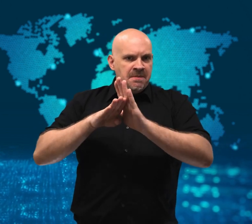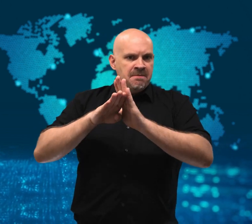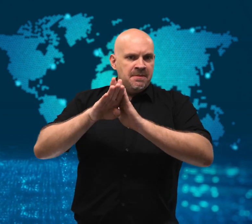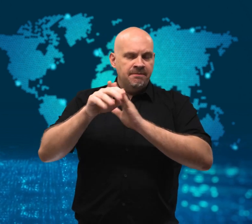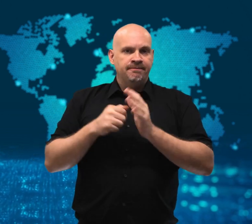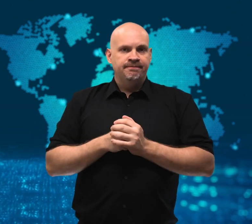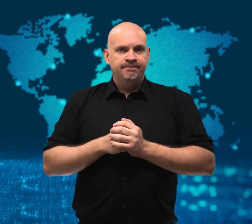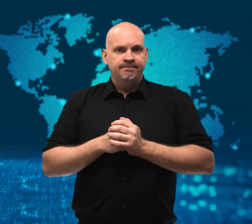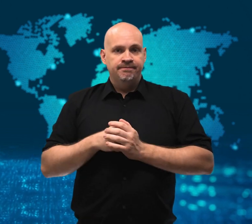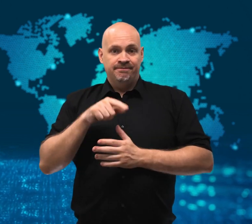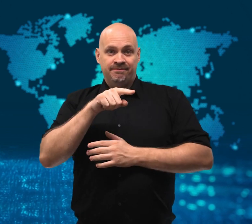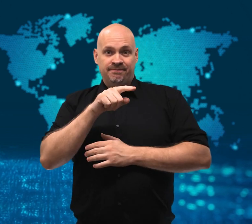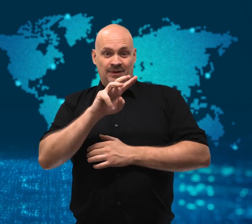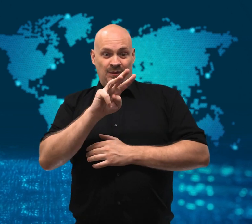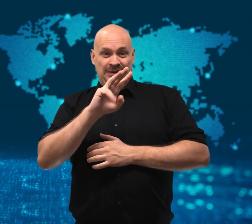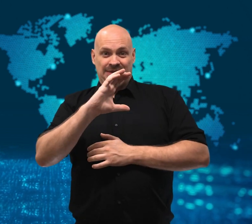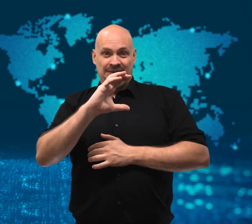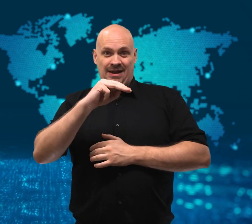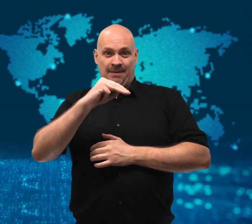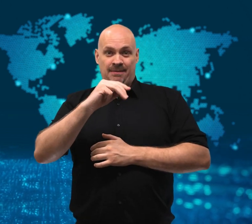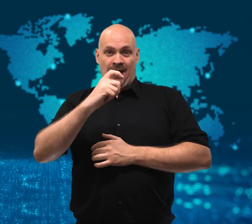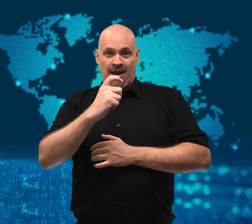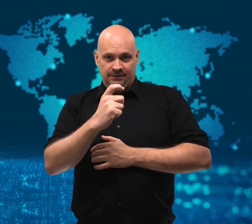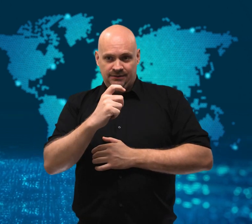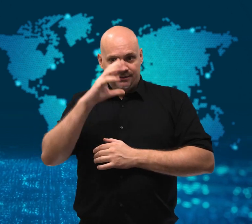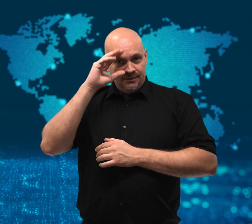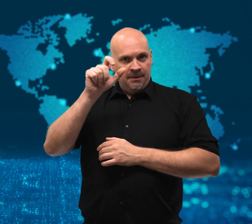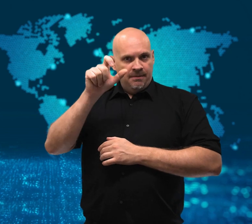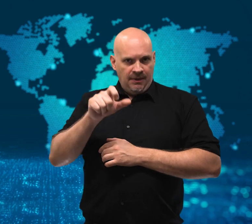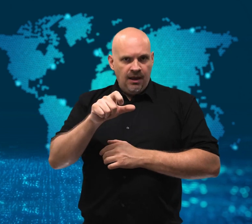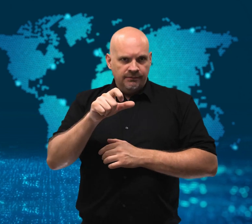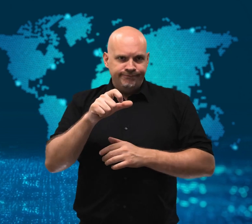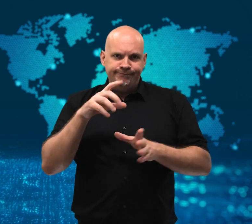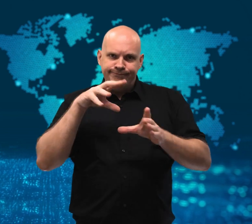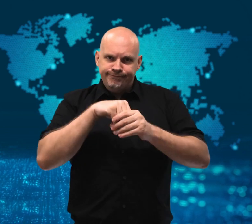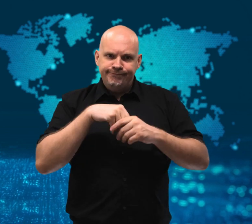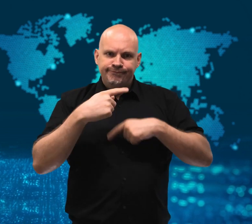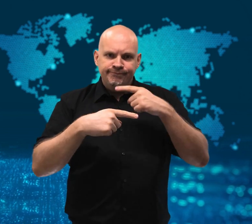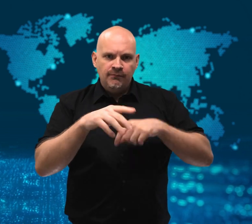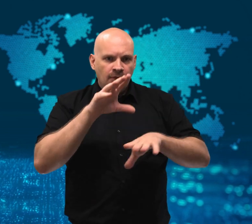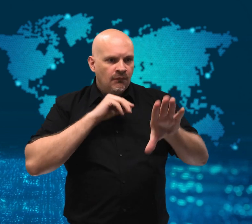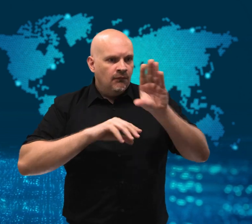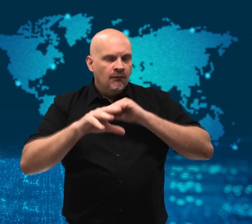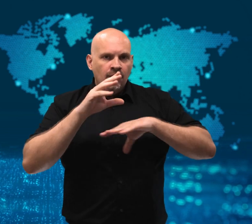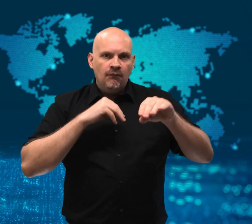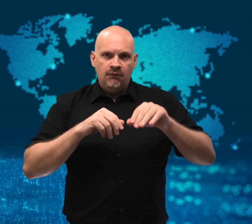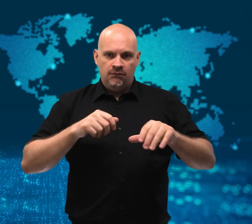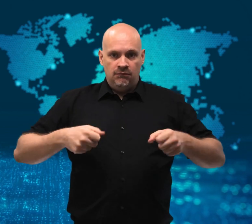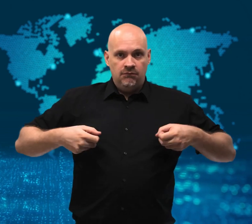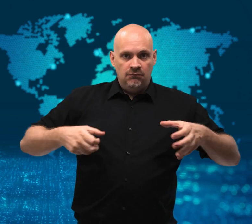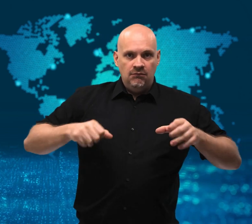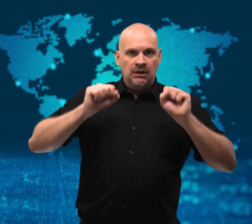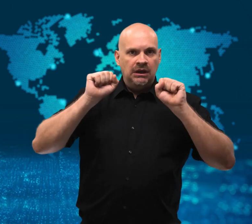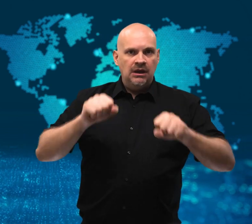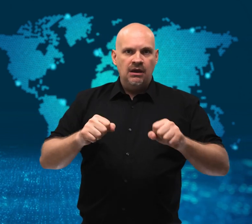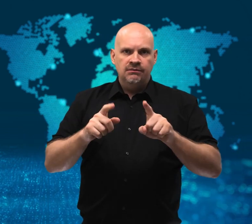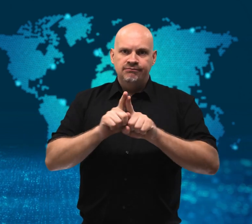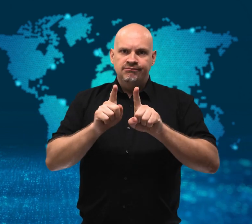and now he wants to help other wheelchair users.